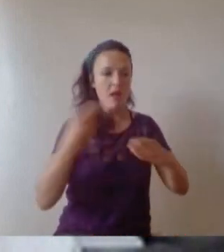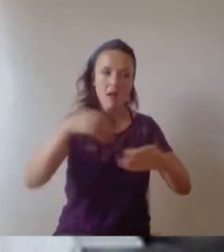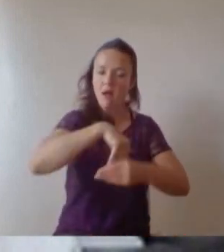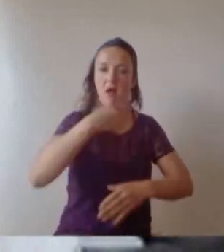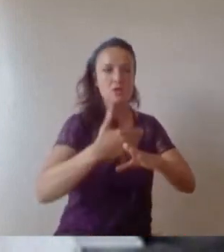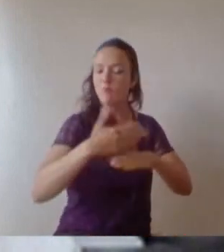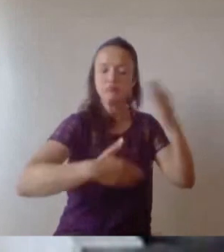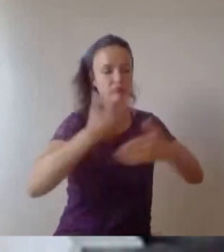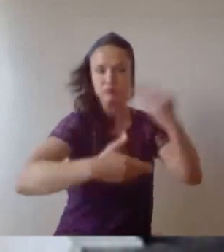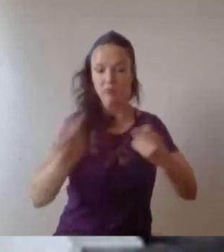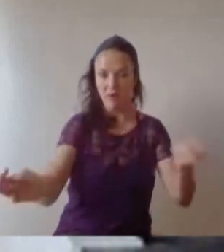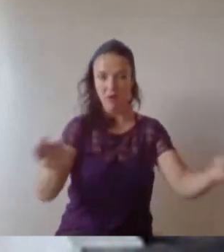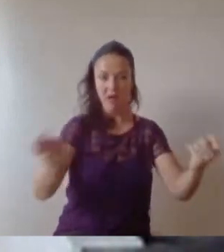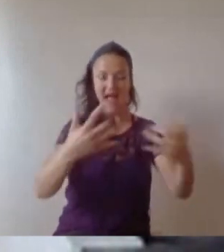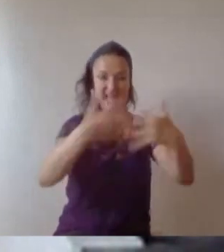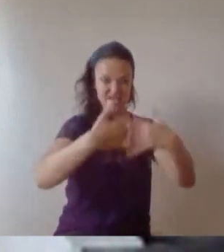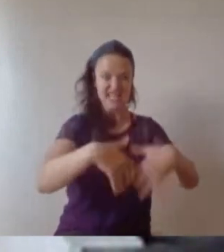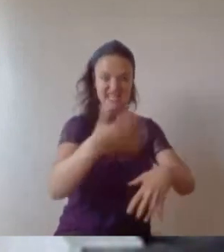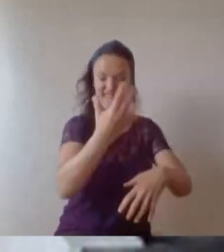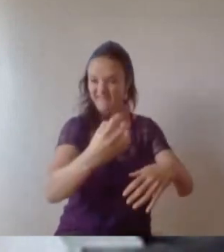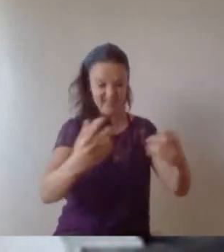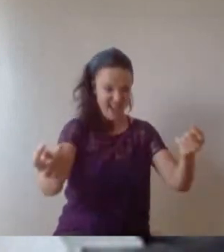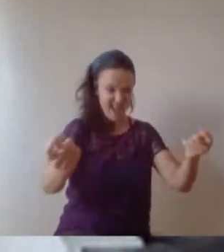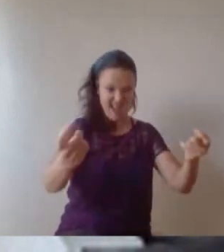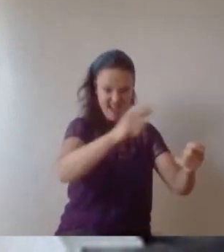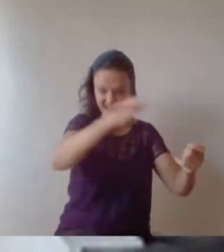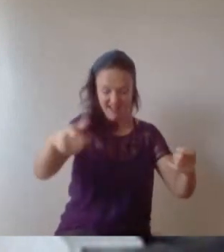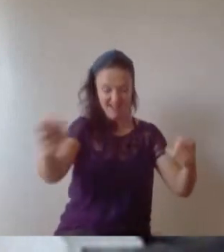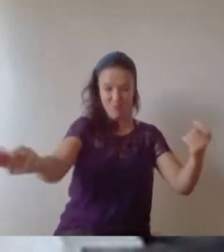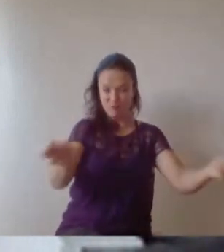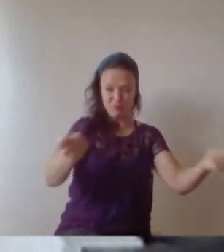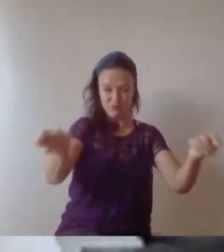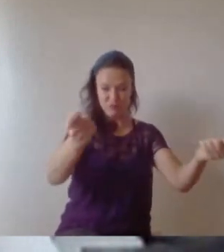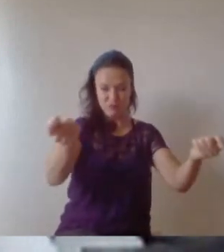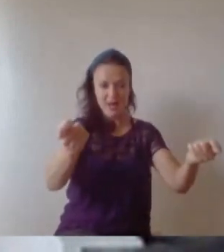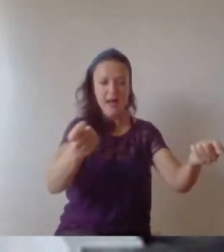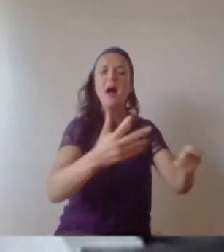really fulfilling job, I always had that nagging thought at the back of my mind that I should have started that business.